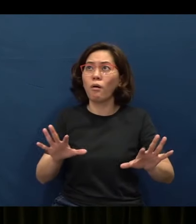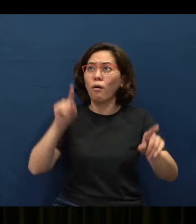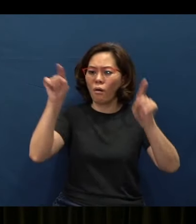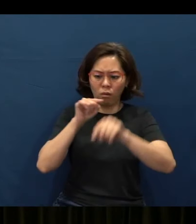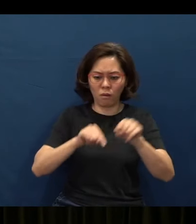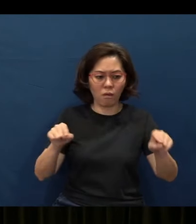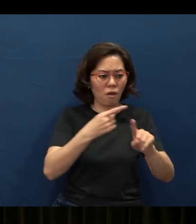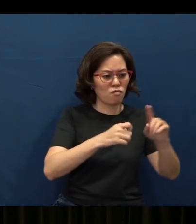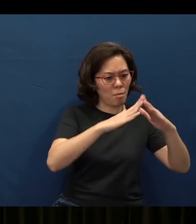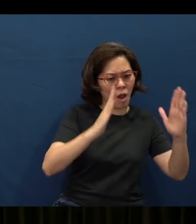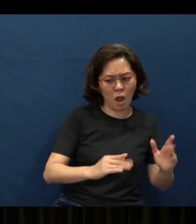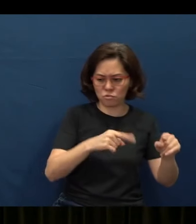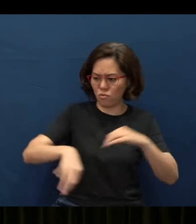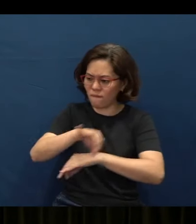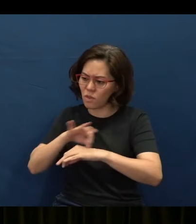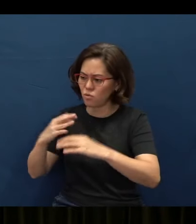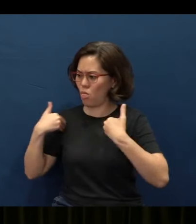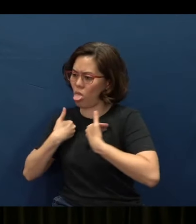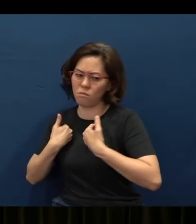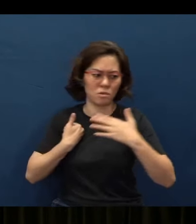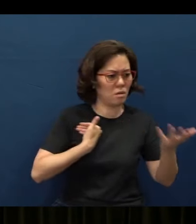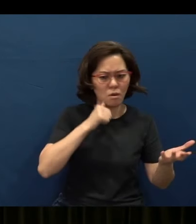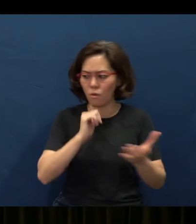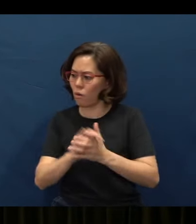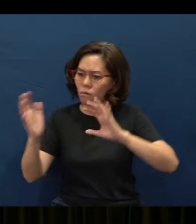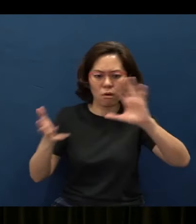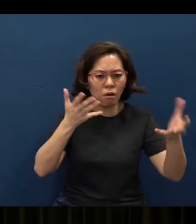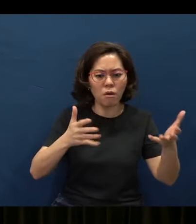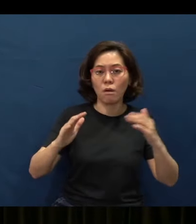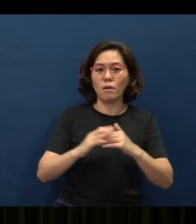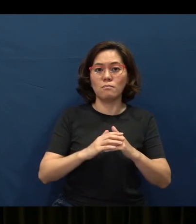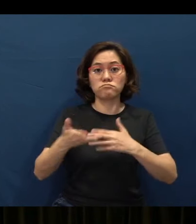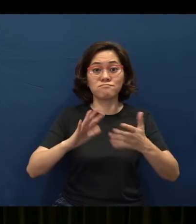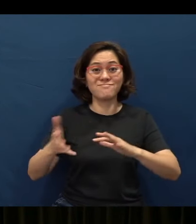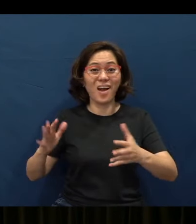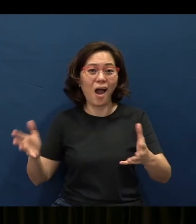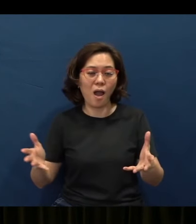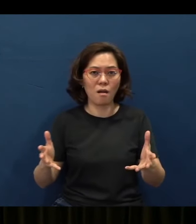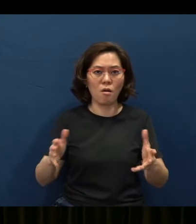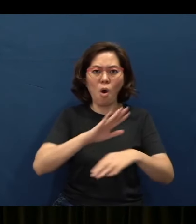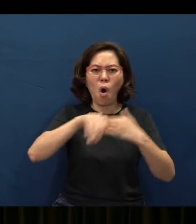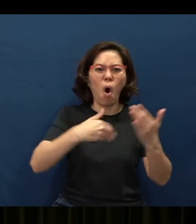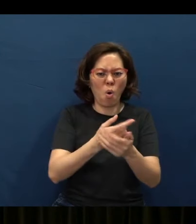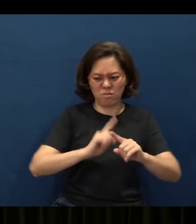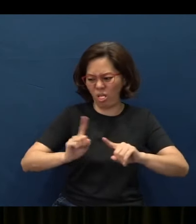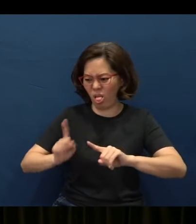from the household to the field to animals to the wife that goes into the attic and so forth. All kinds of things, okay.